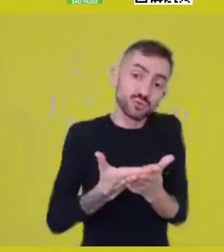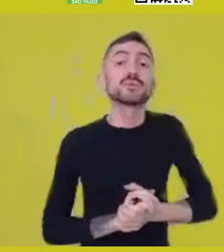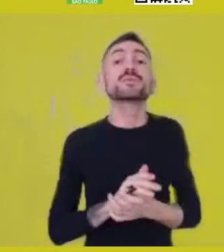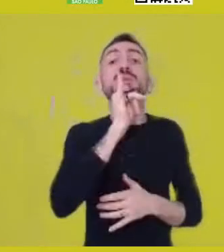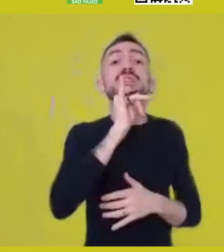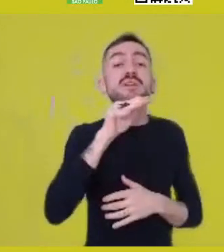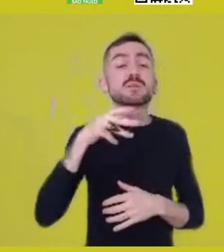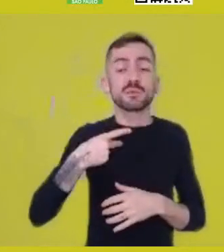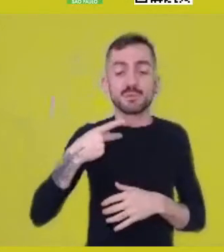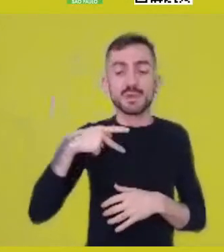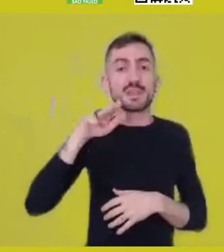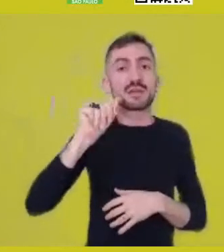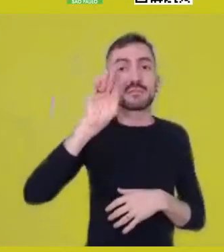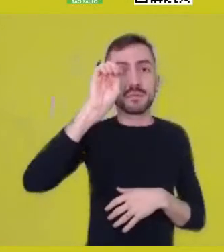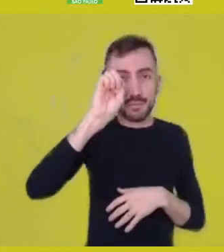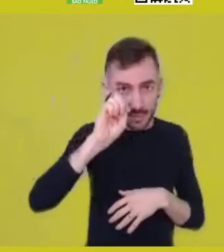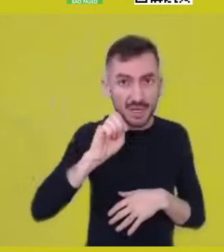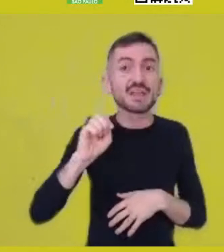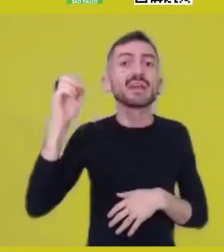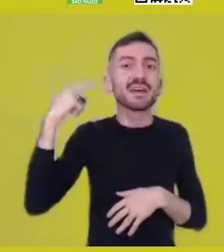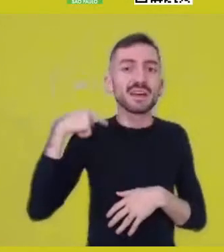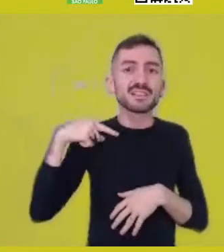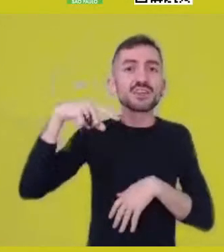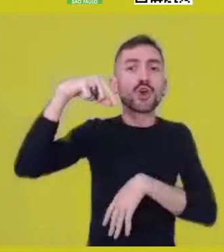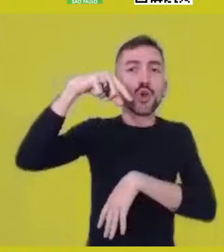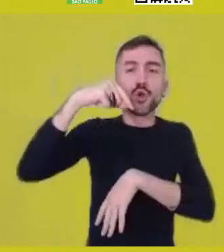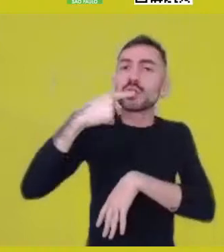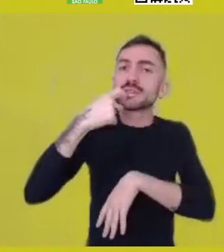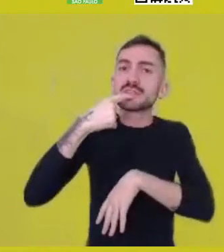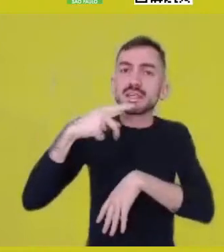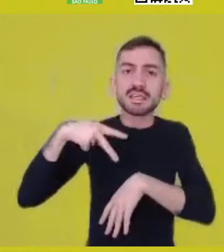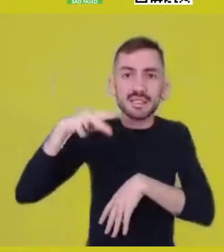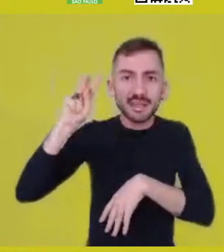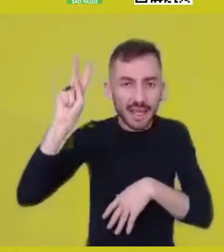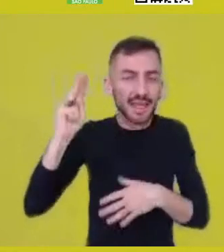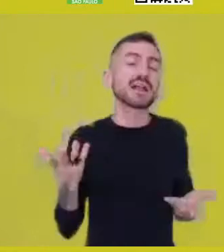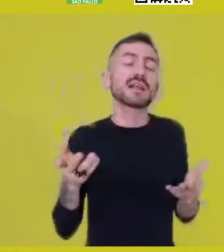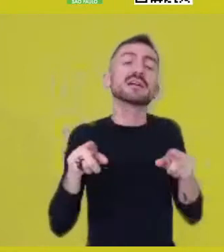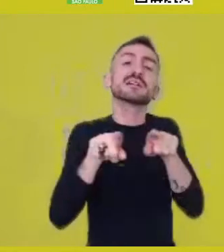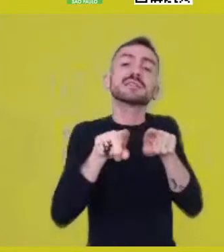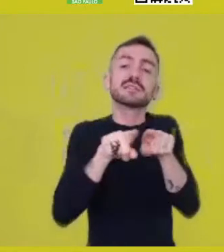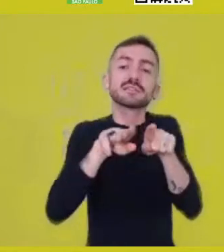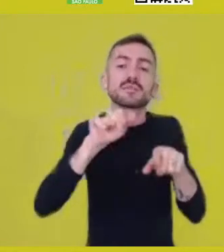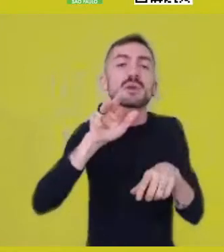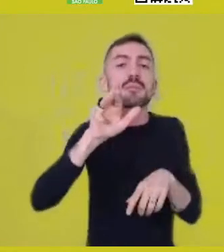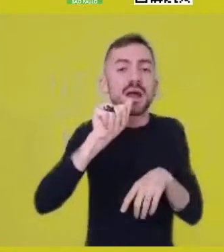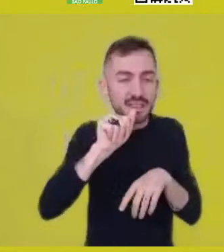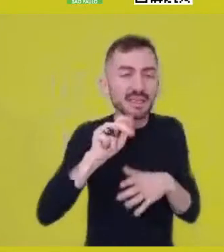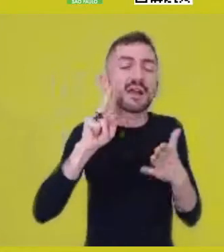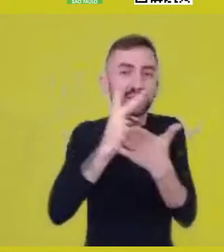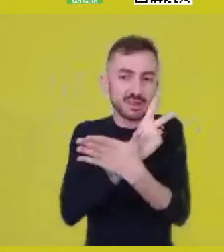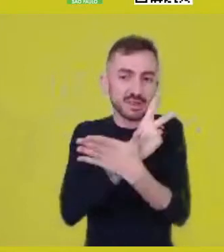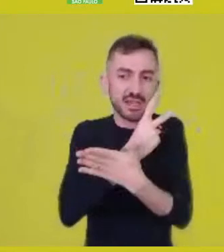when Tiganá got his, when Maria Thaís... but more Tiganá,